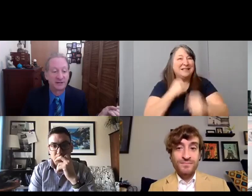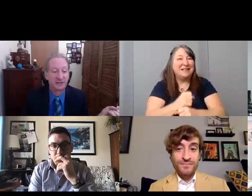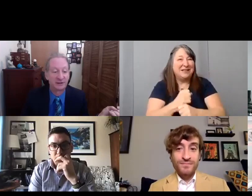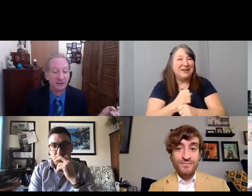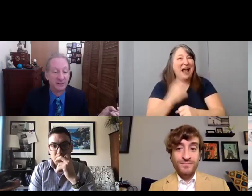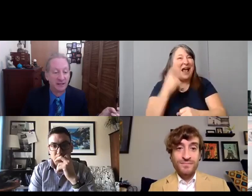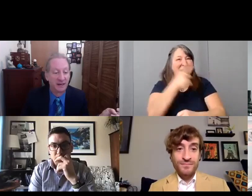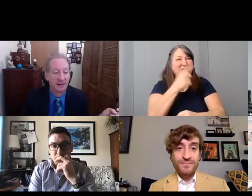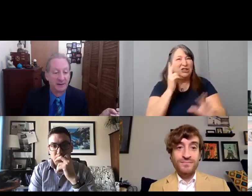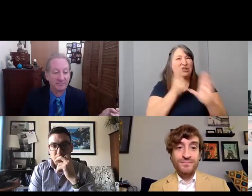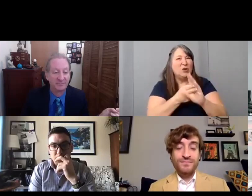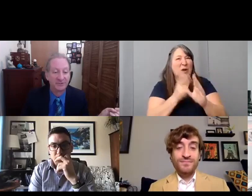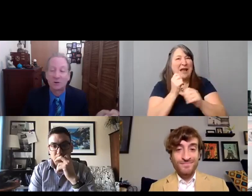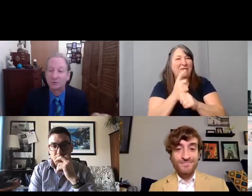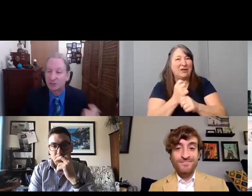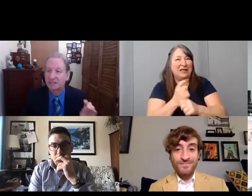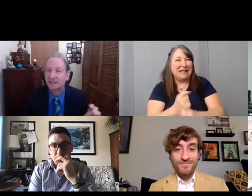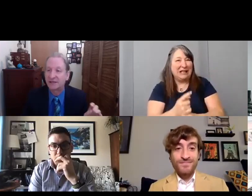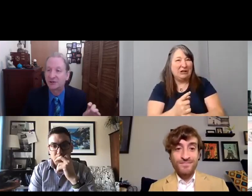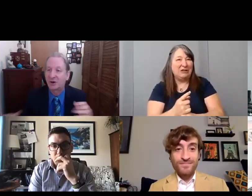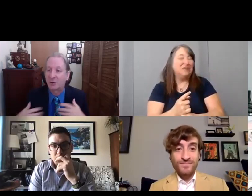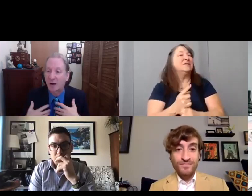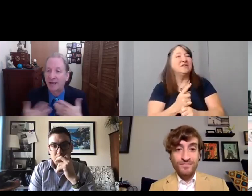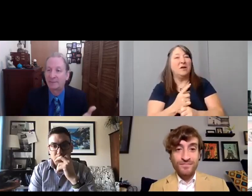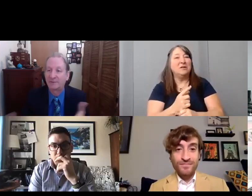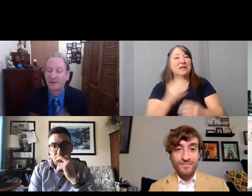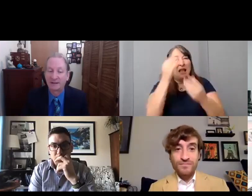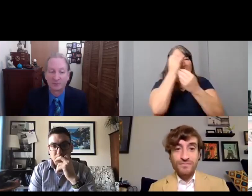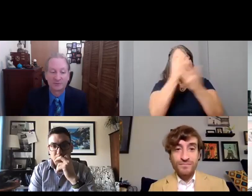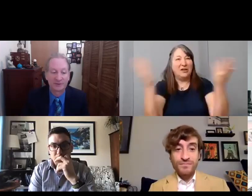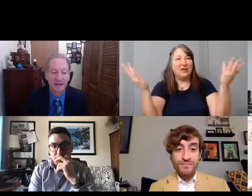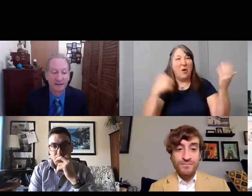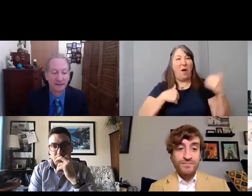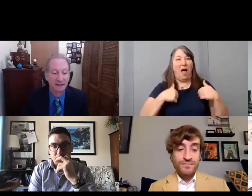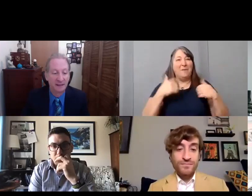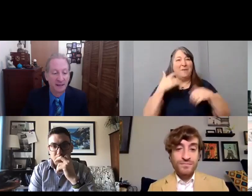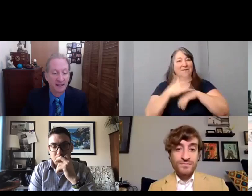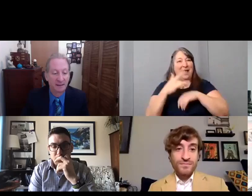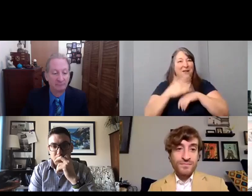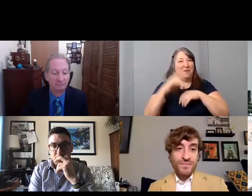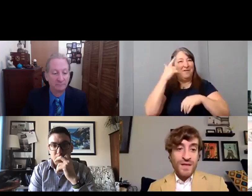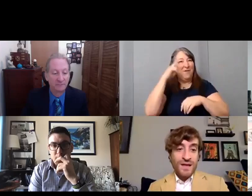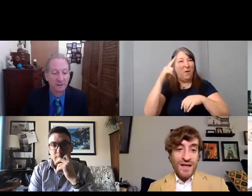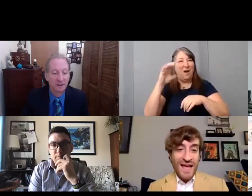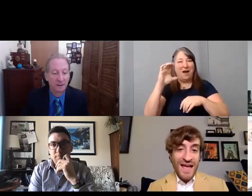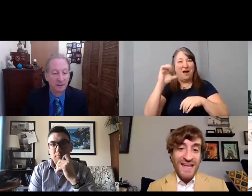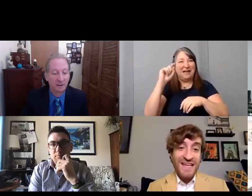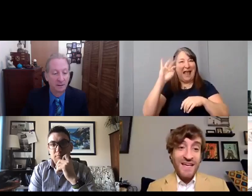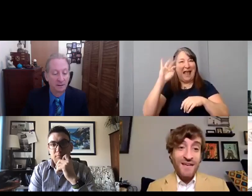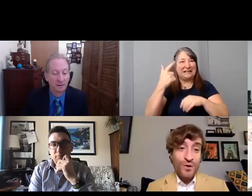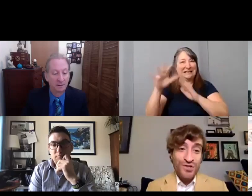So, just to let you know, I am available for that. [Nic] And to give you a shout out.